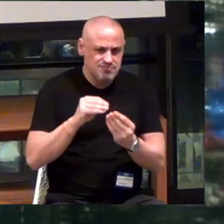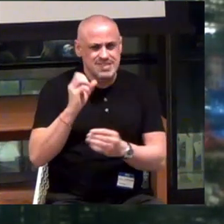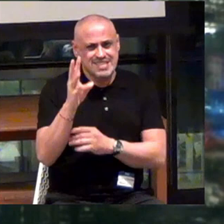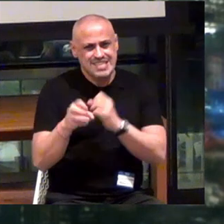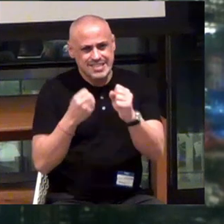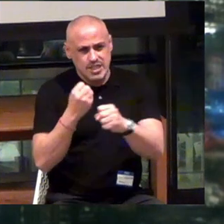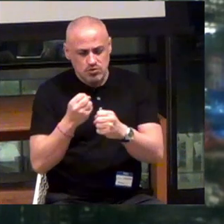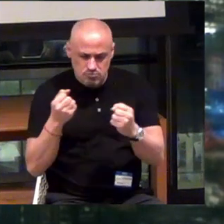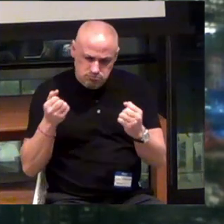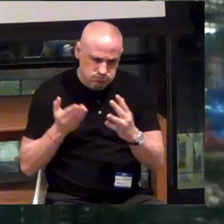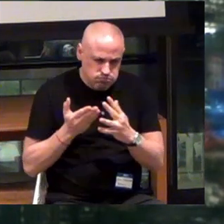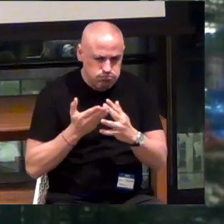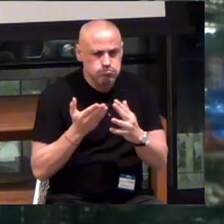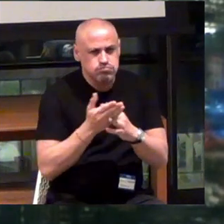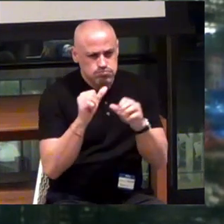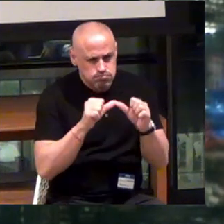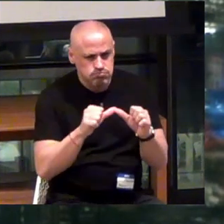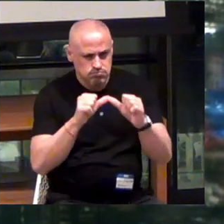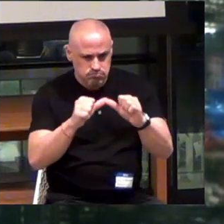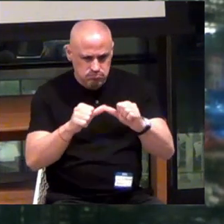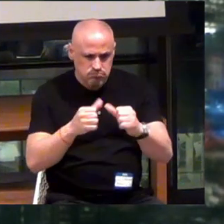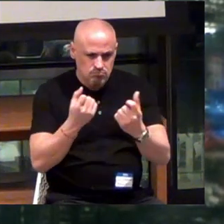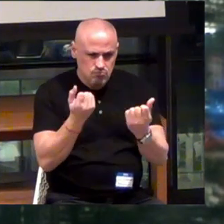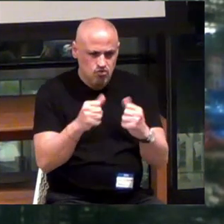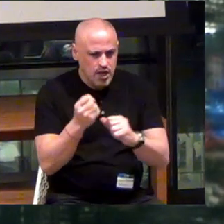To push through and to try to understand those needs.